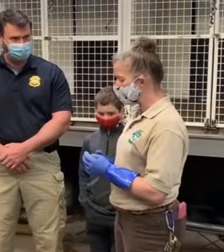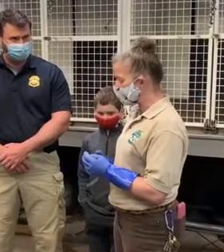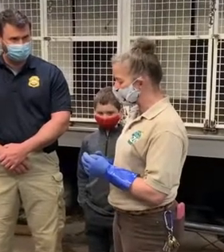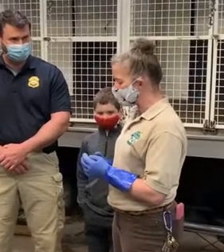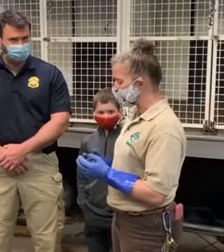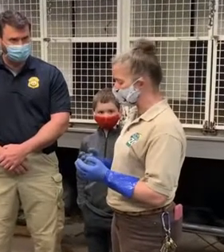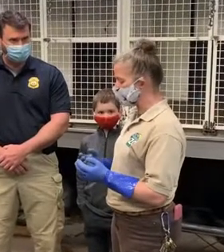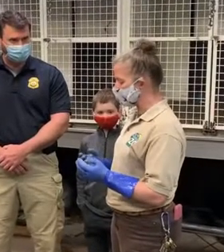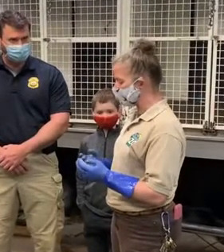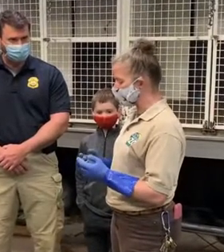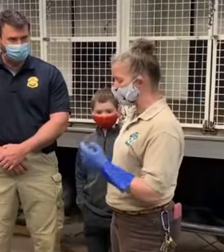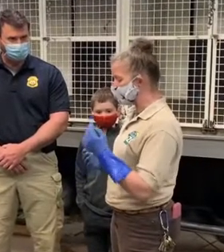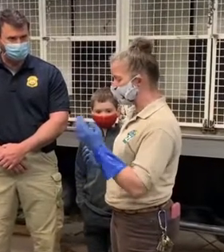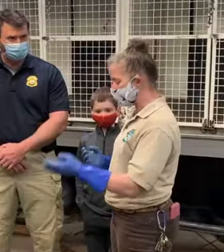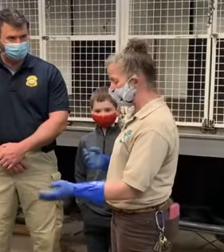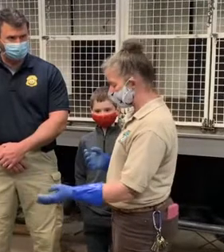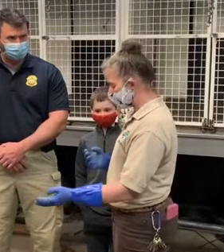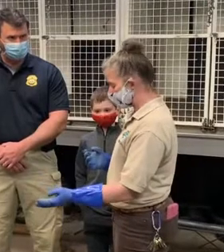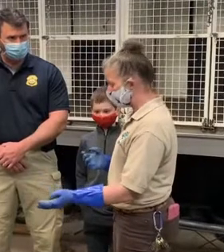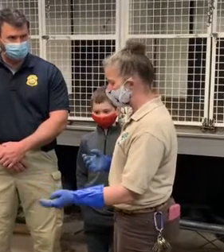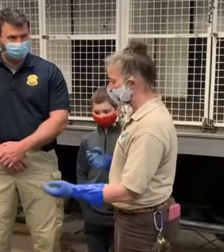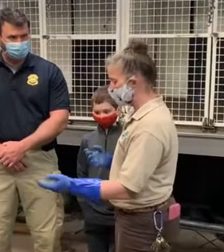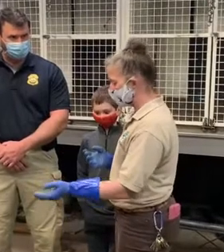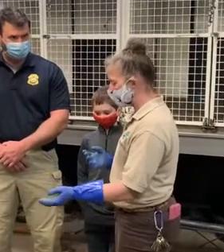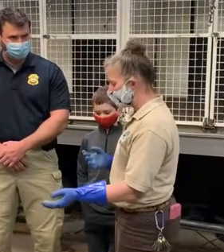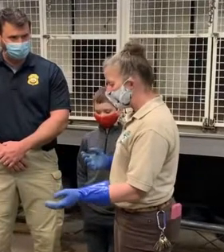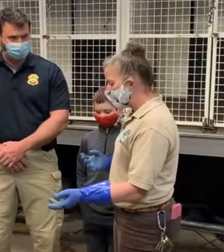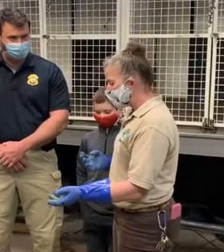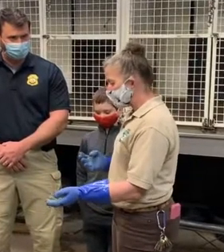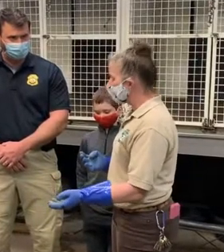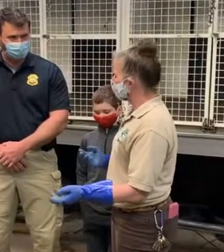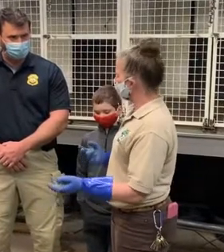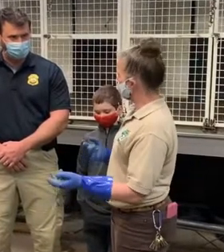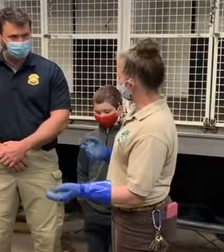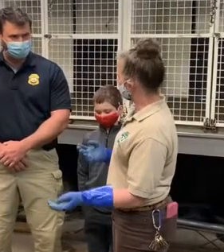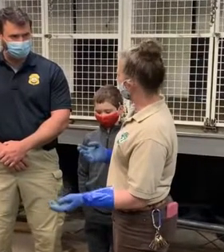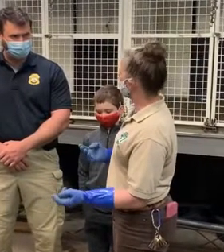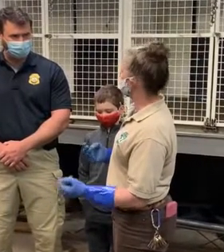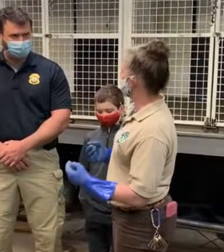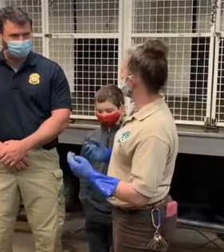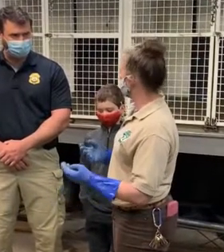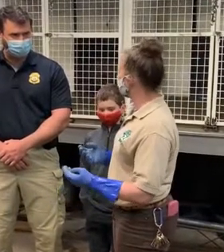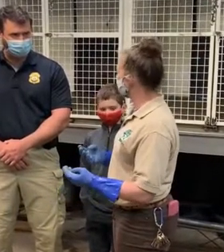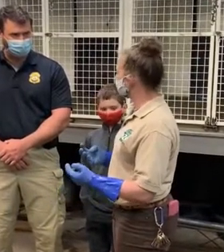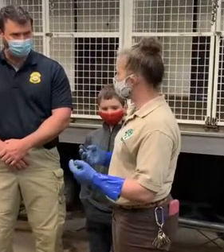and it actually comes from the food that they eat, which would be like the herring or squid or other types,